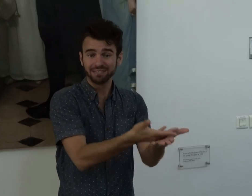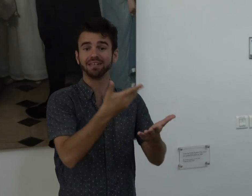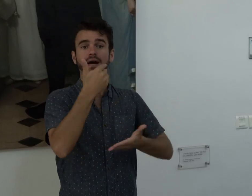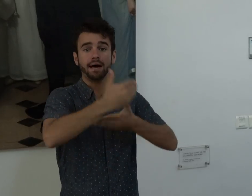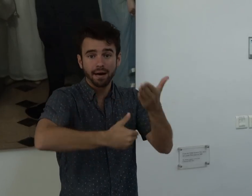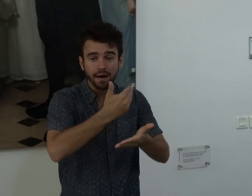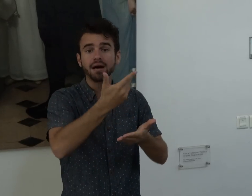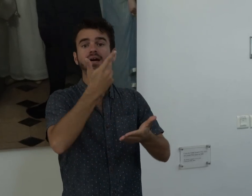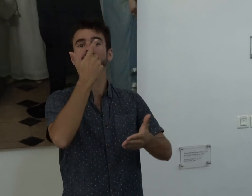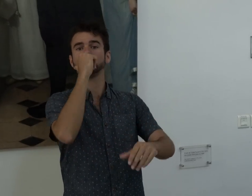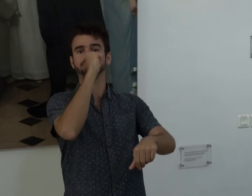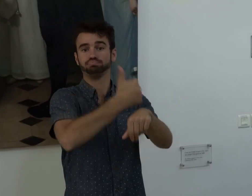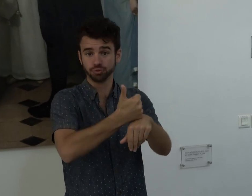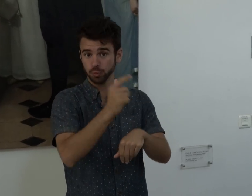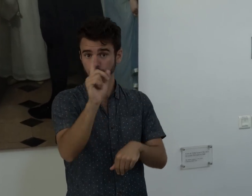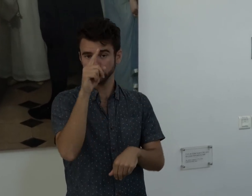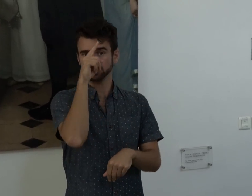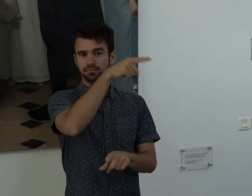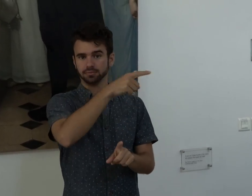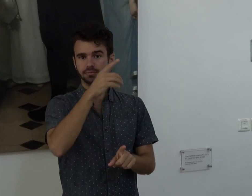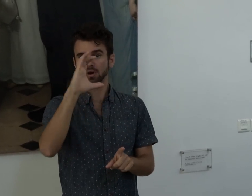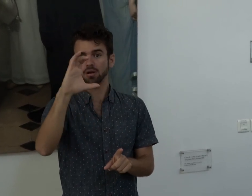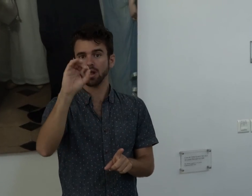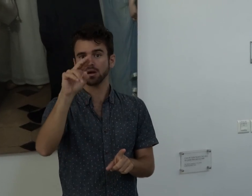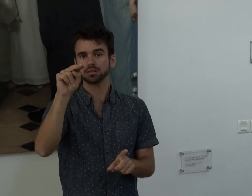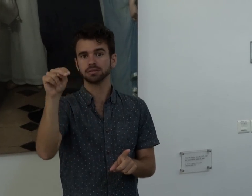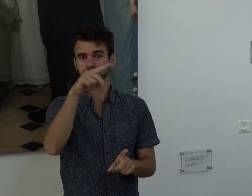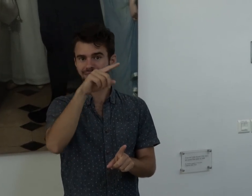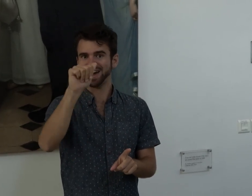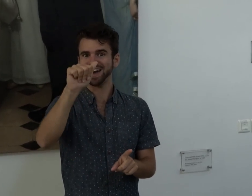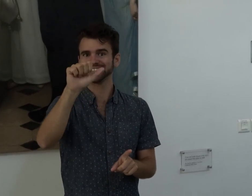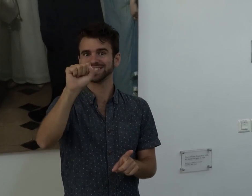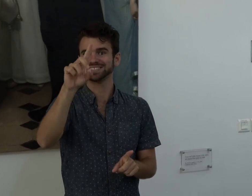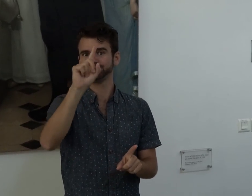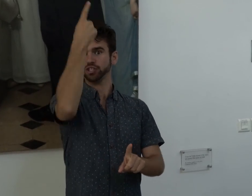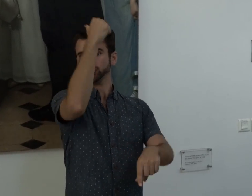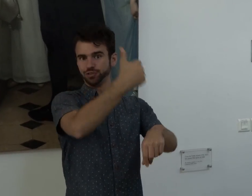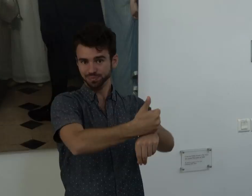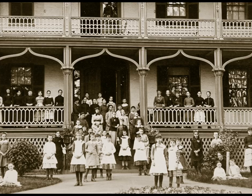From there, they founded the first Deaf school in Connecticut. It's called American School for the Deaf (ASD).